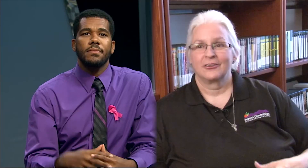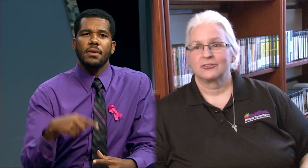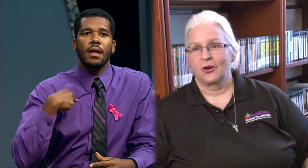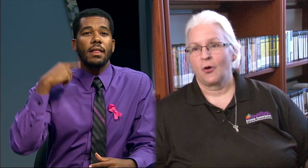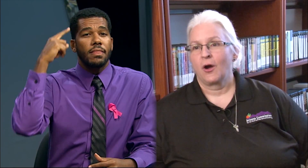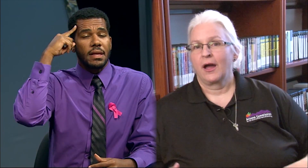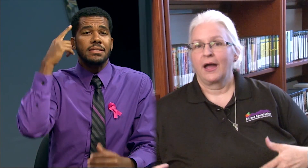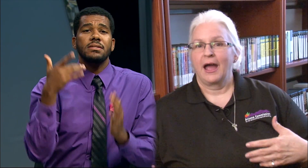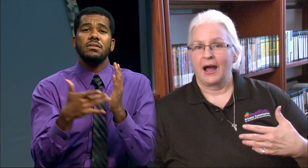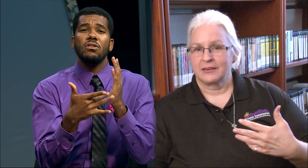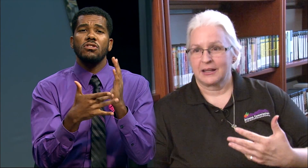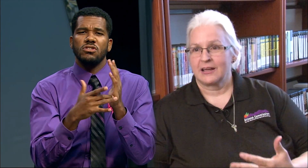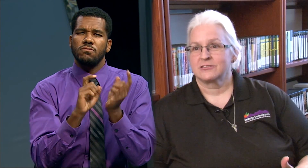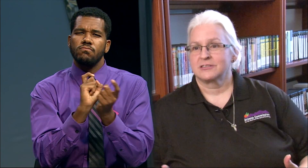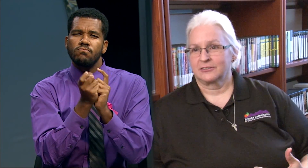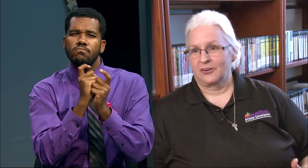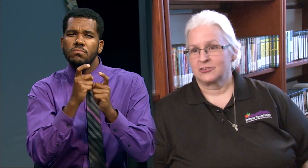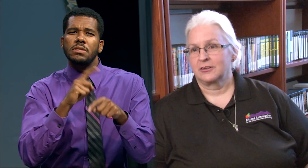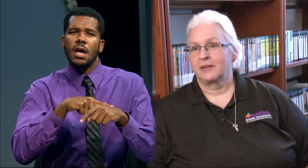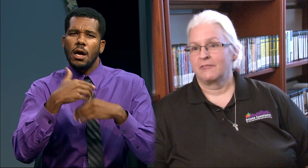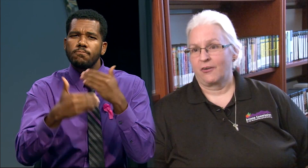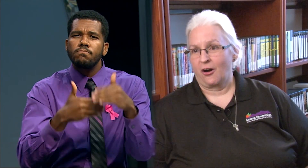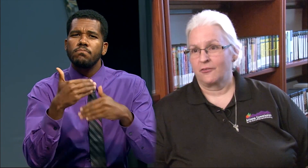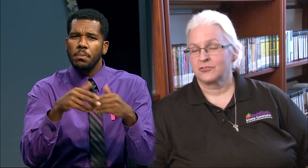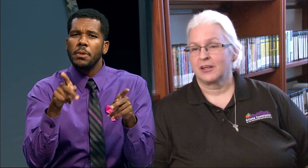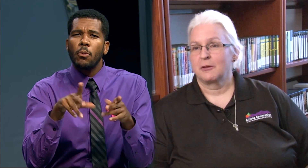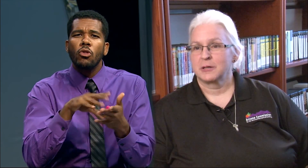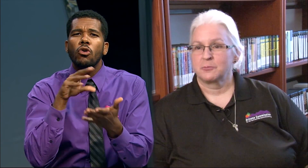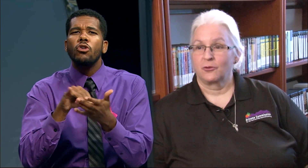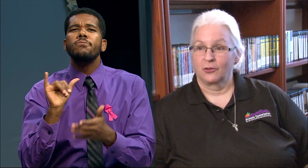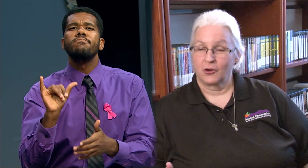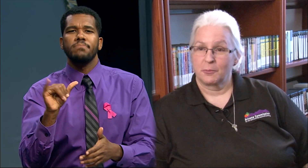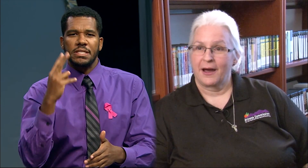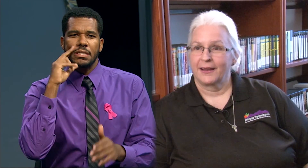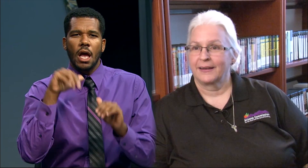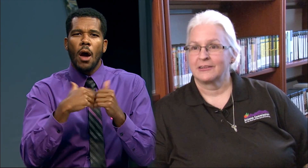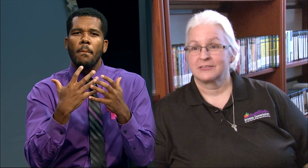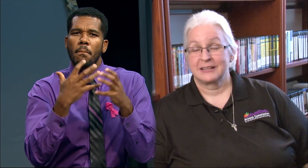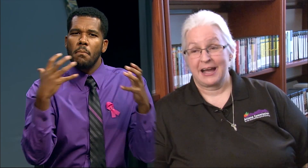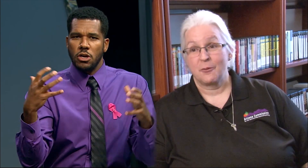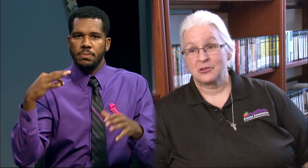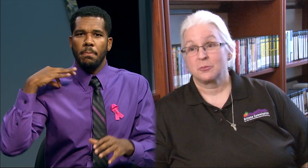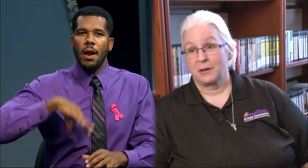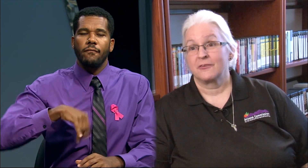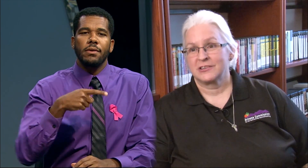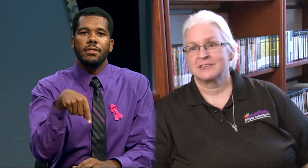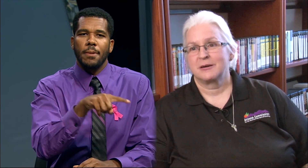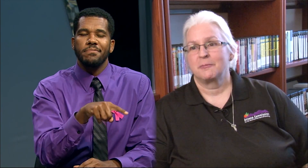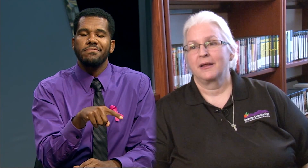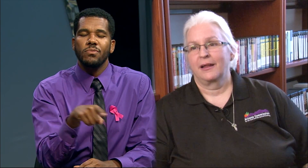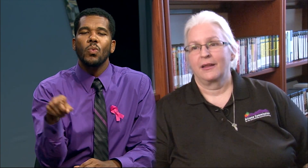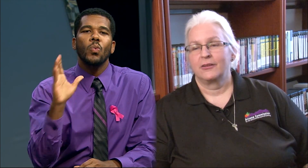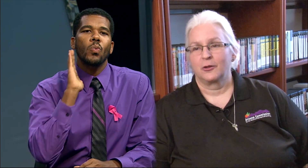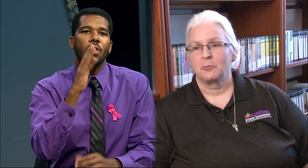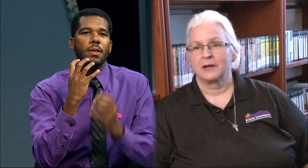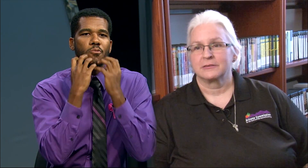Michele: “I think as the technology evolves and people learn about it and see how much it benefits them, they’ll embrace it.”